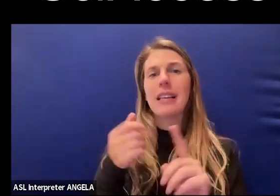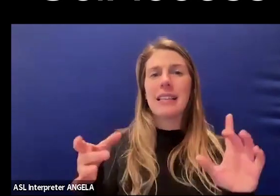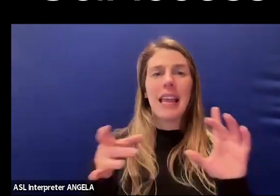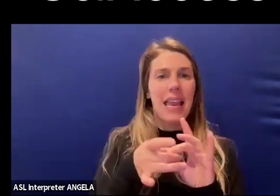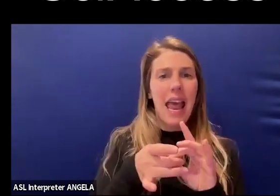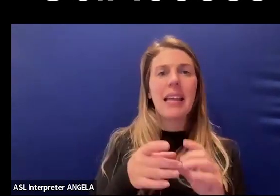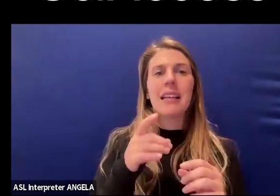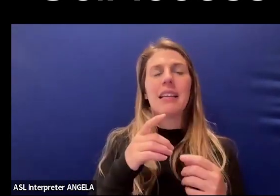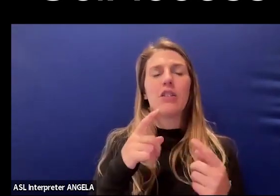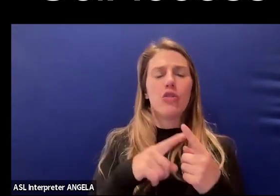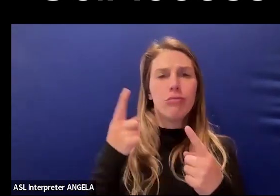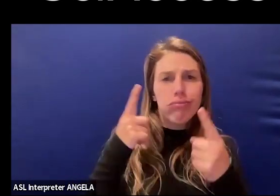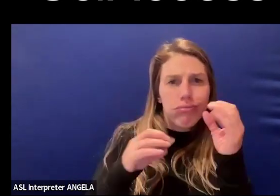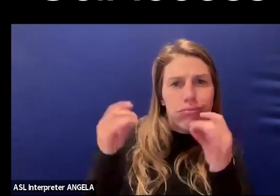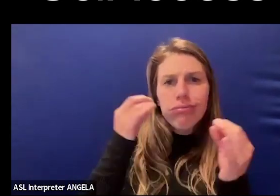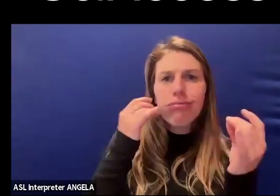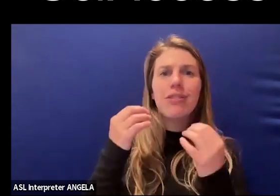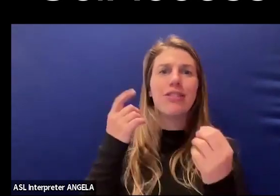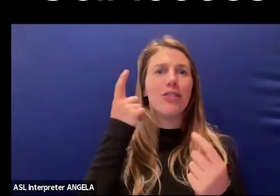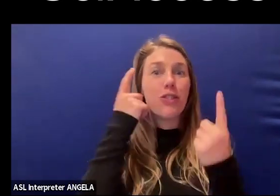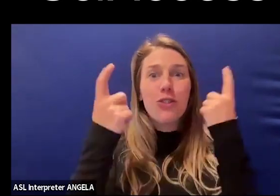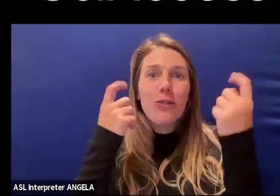to commiserate with, to dream with.